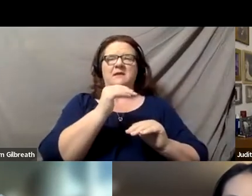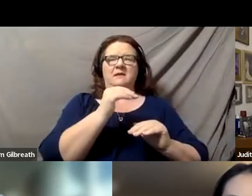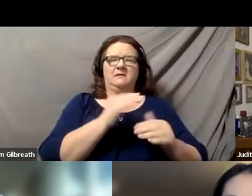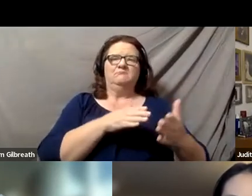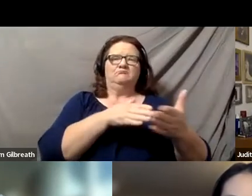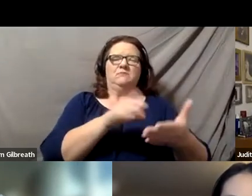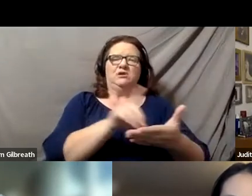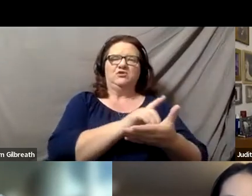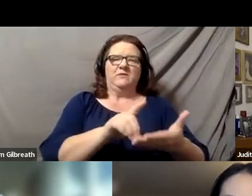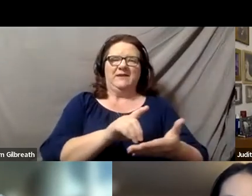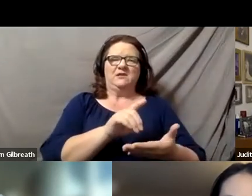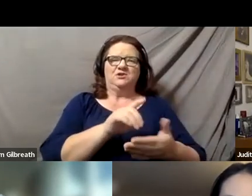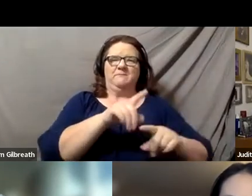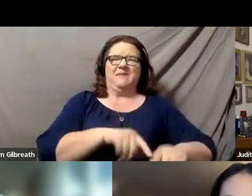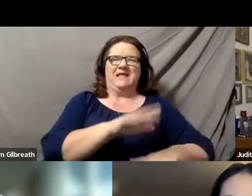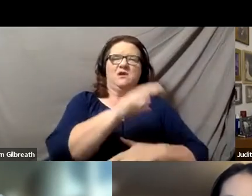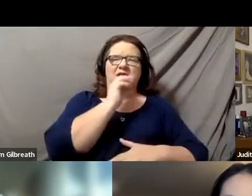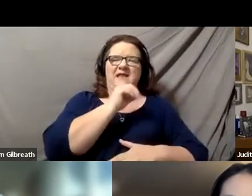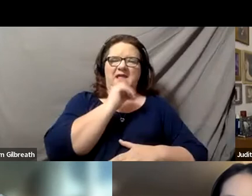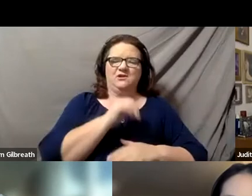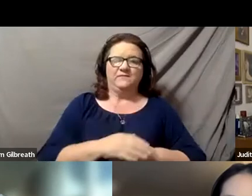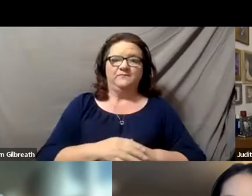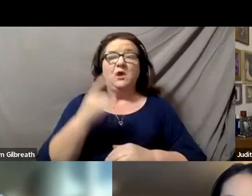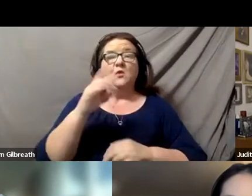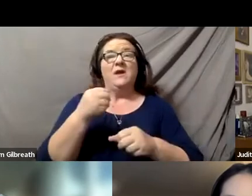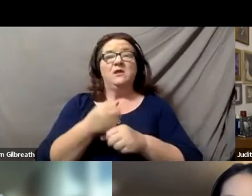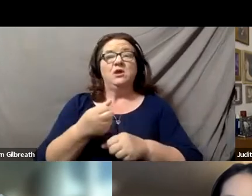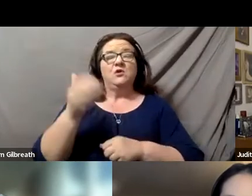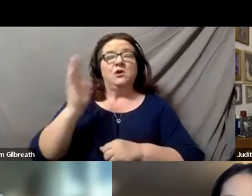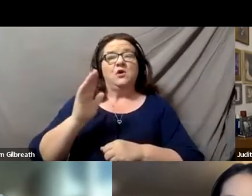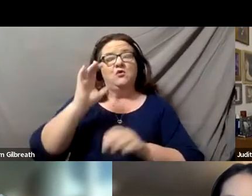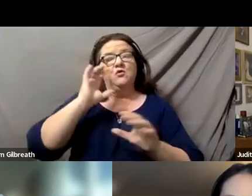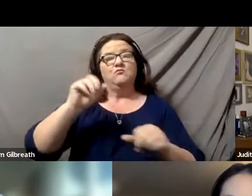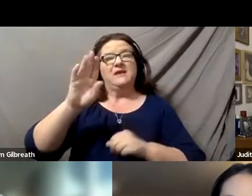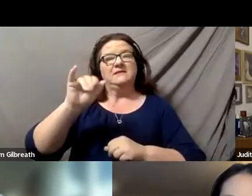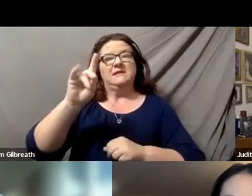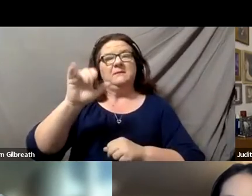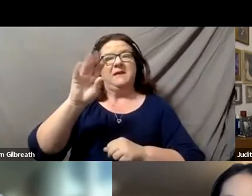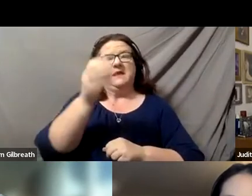A year ago, President Biden appointed Andy to the COVID-19 Health Equity Task Force.